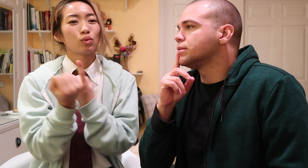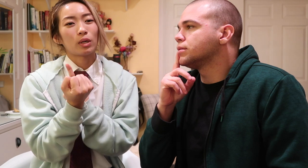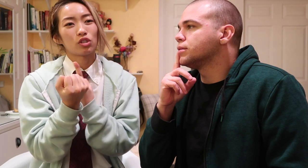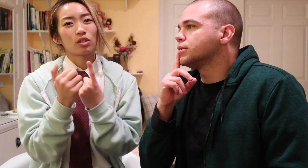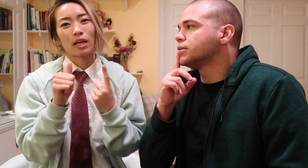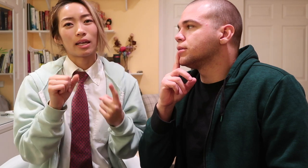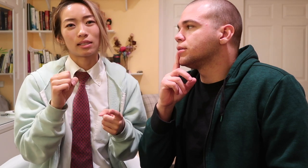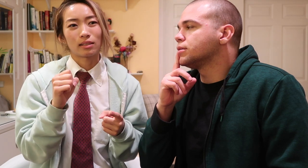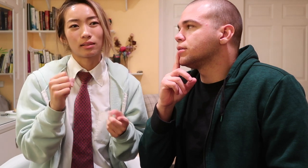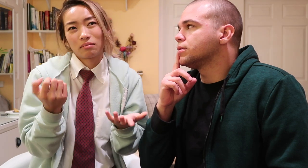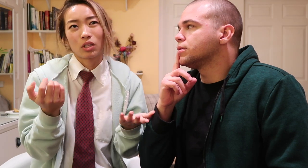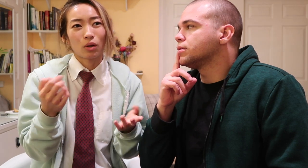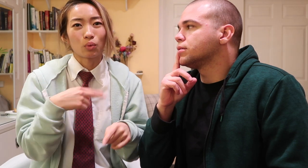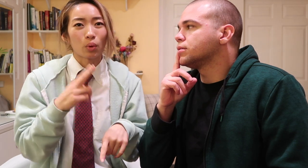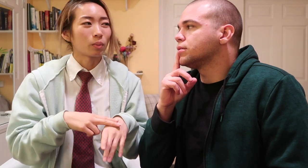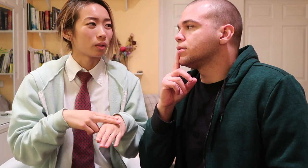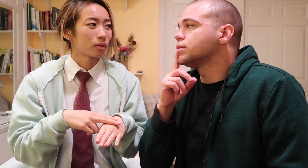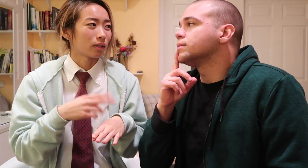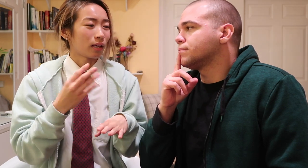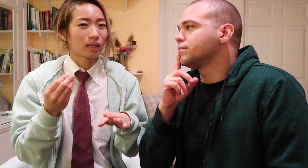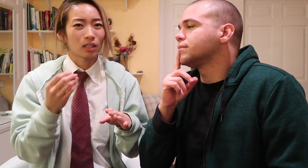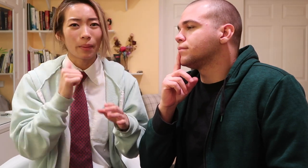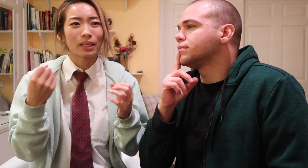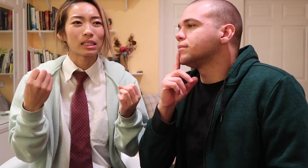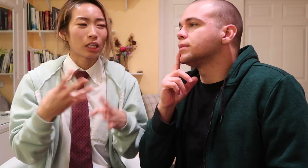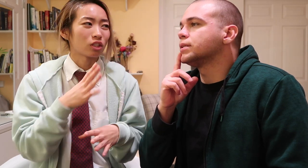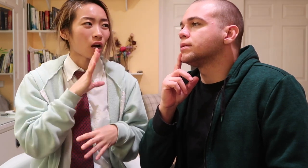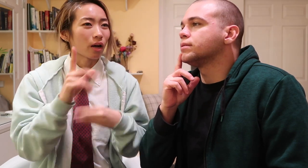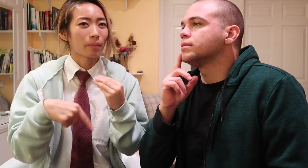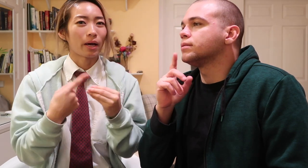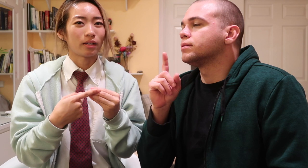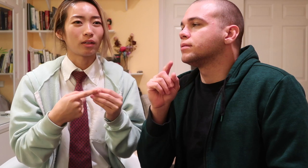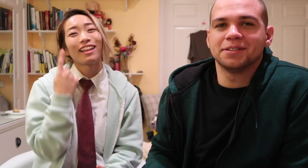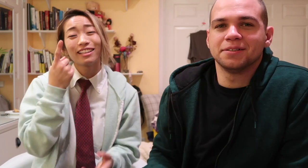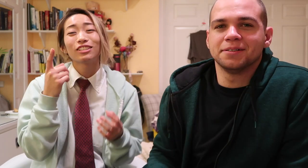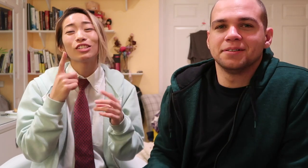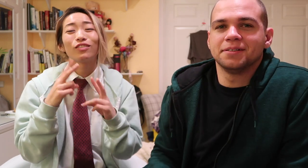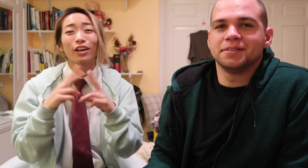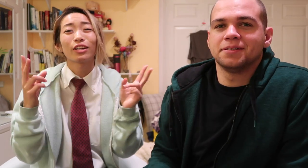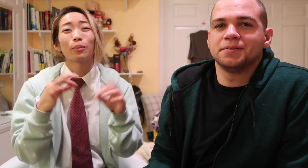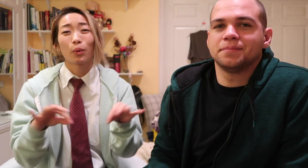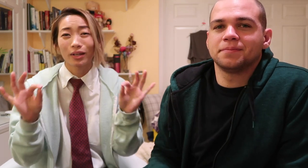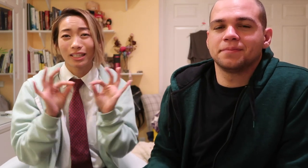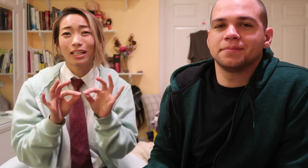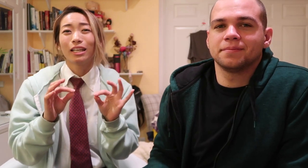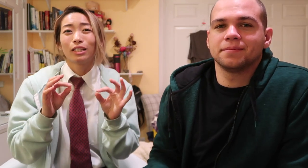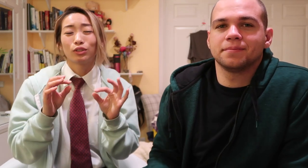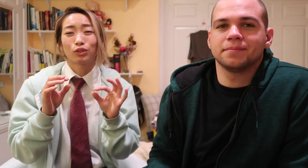and you know normal and not being scared to talk about it i think it is very important to